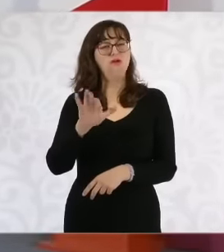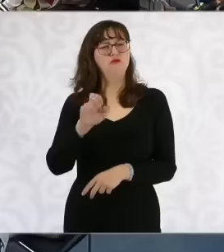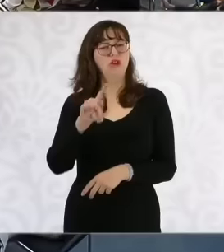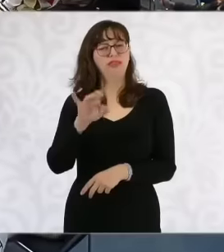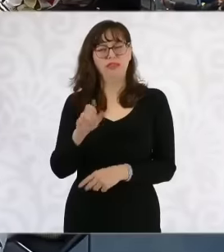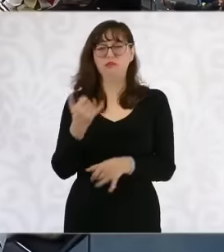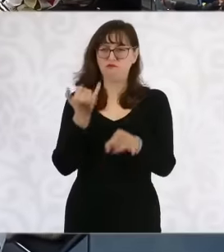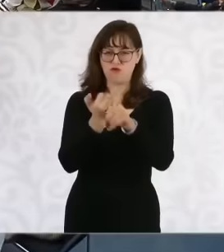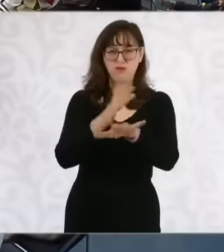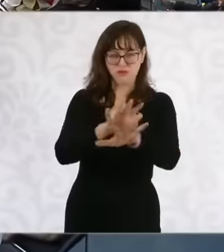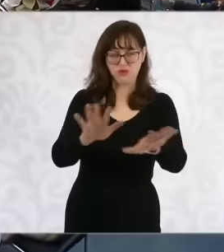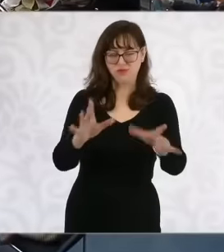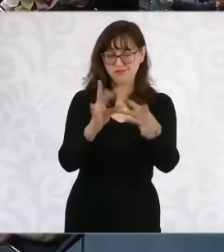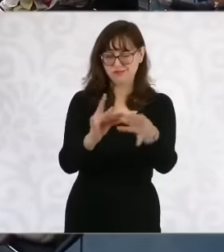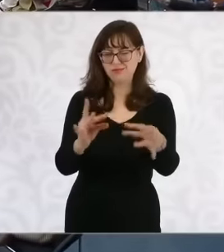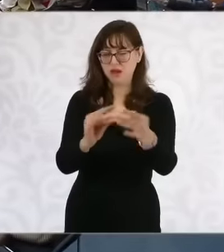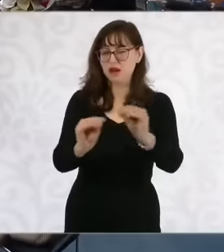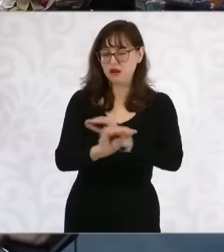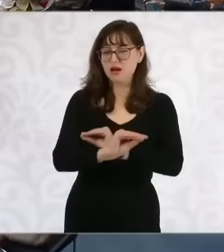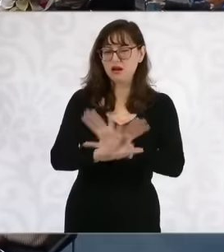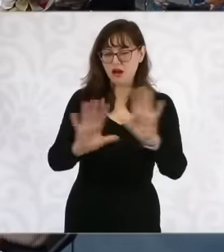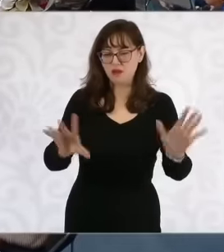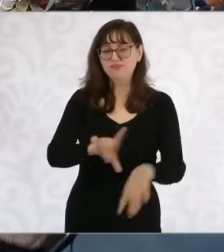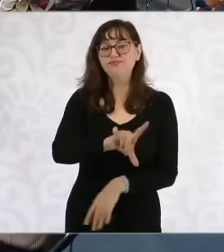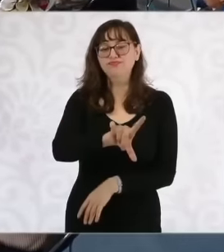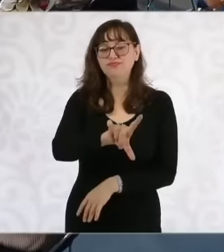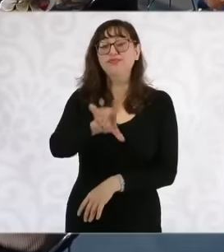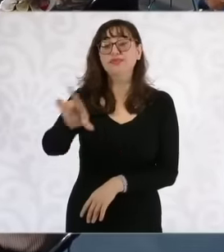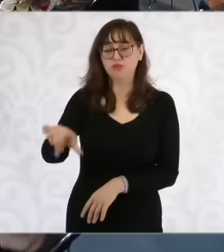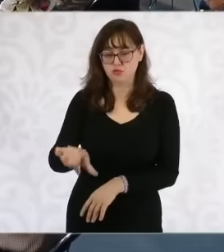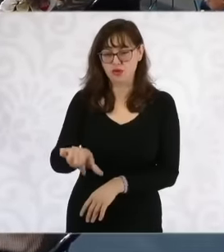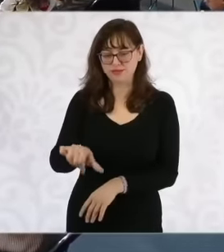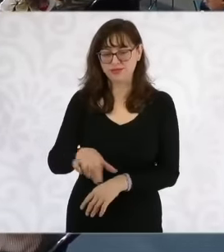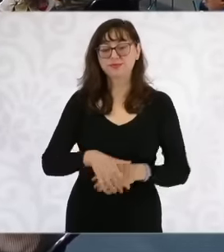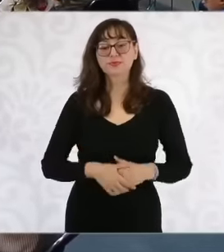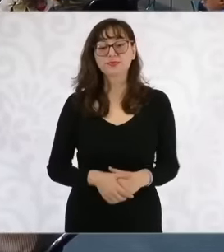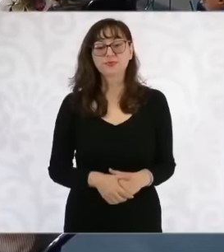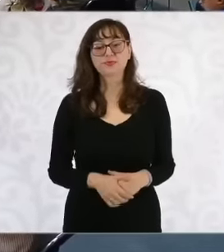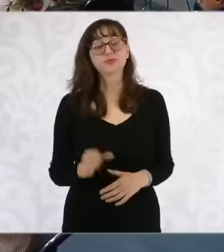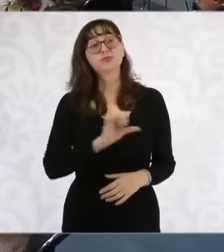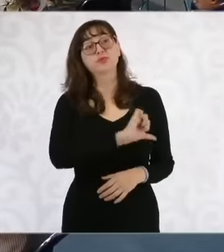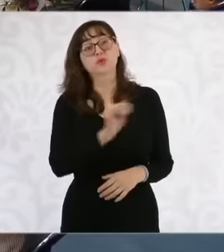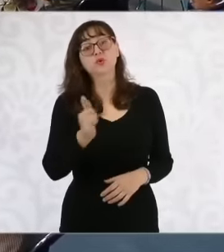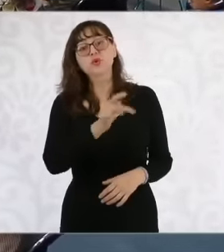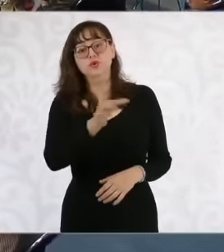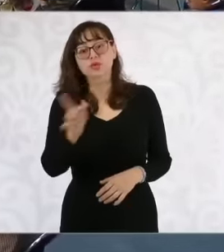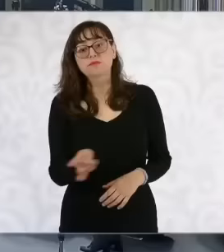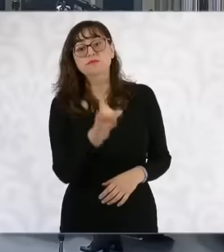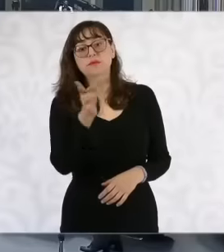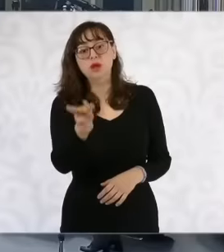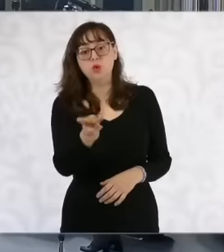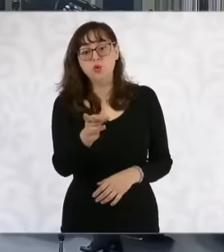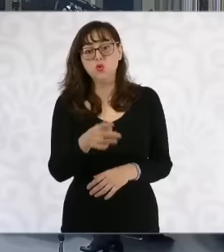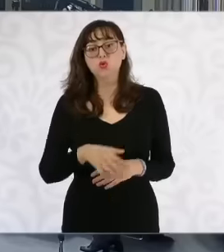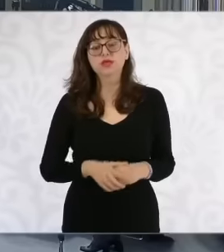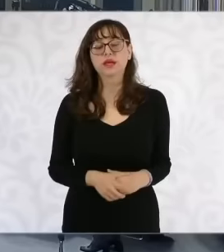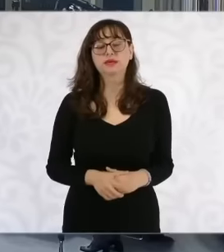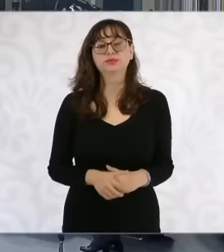Thank you very much. In one more question, there is public criticism about the possible